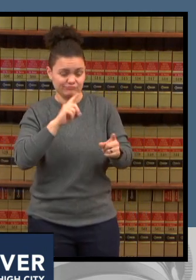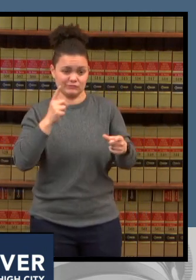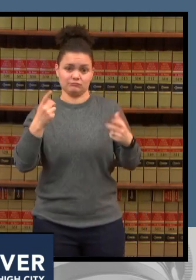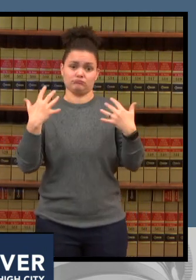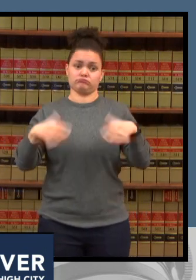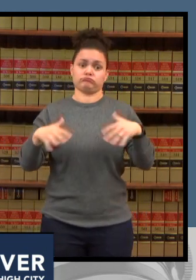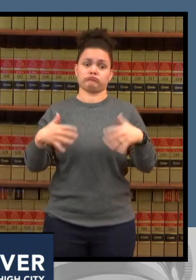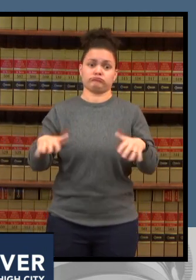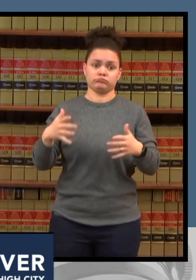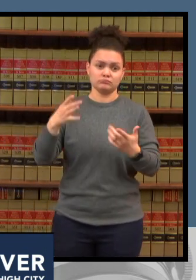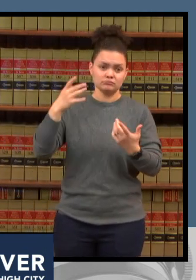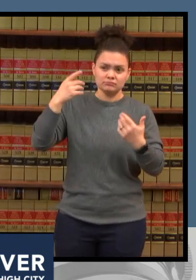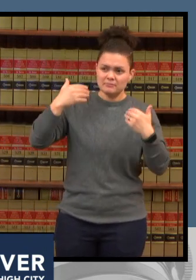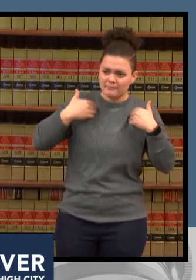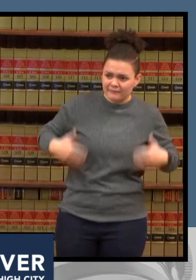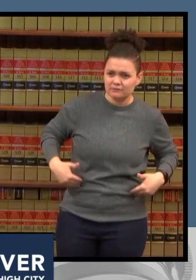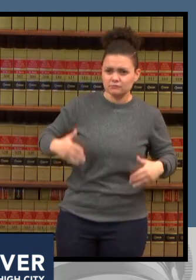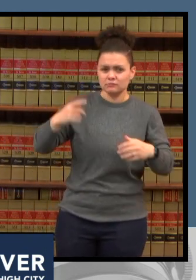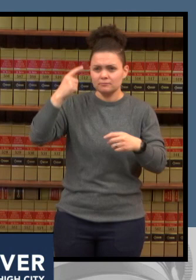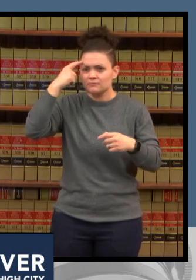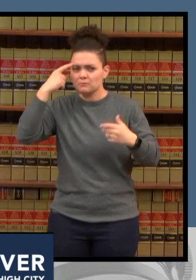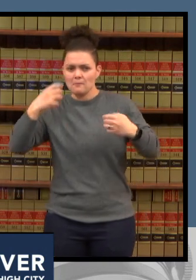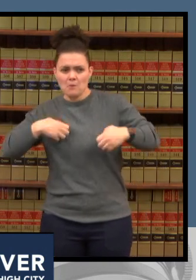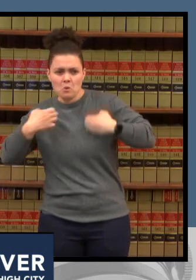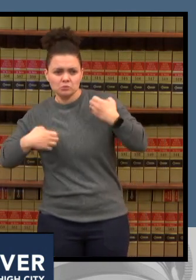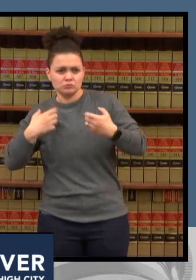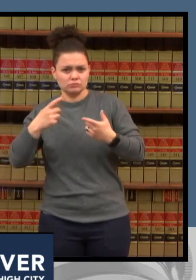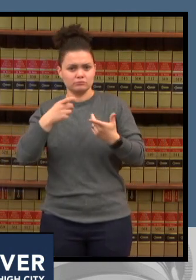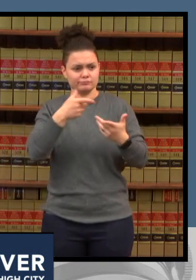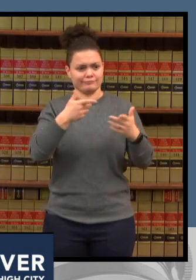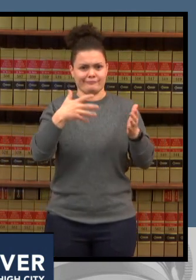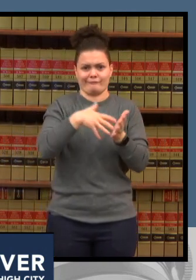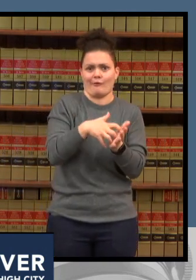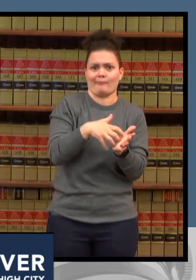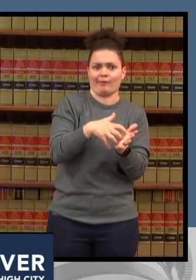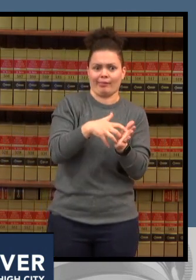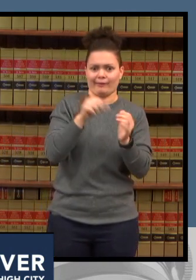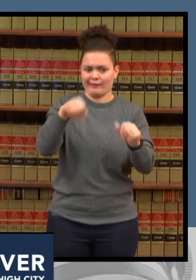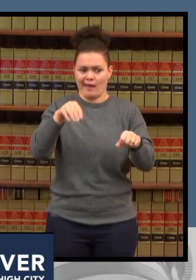physically and mentally here at children's colorado we've seen record record numbers of